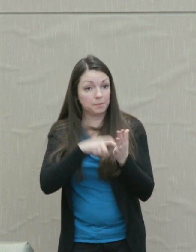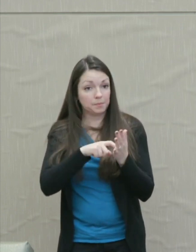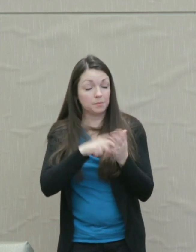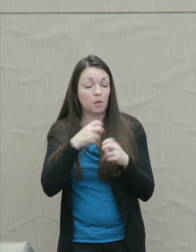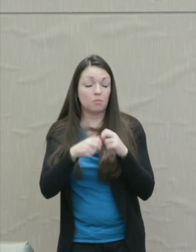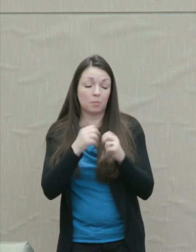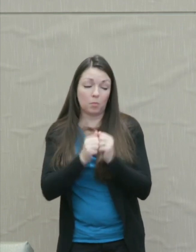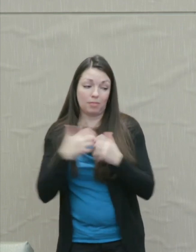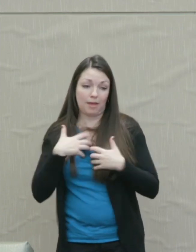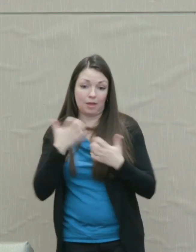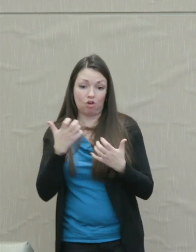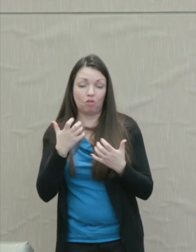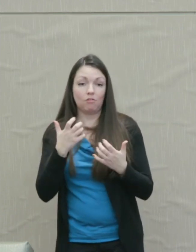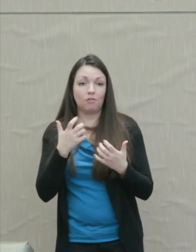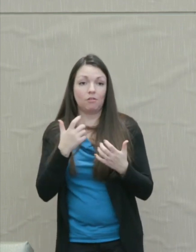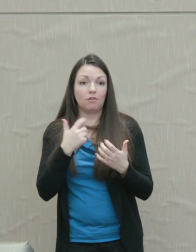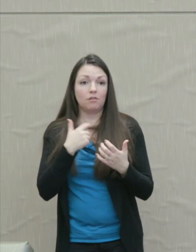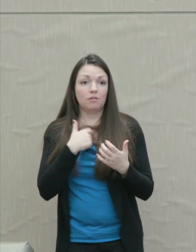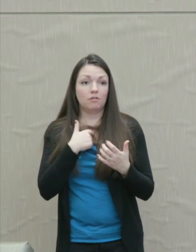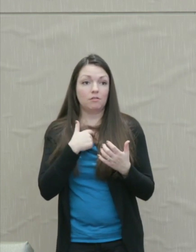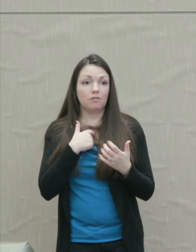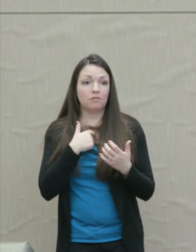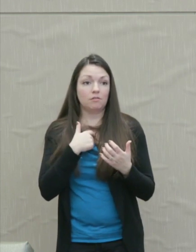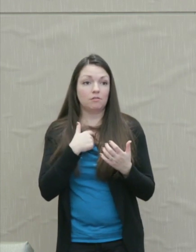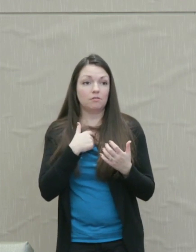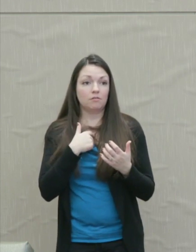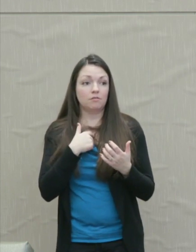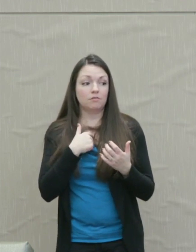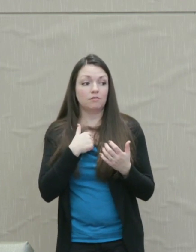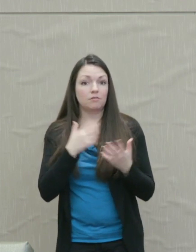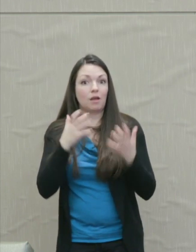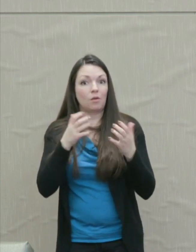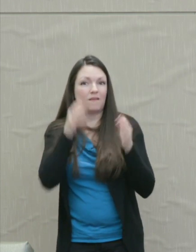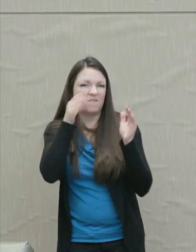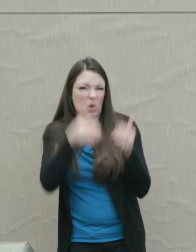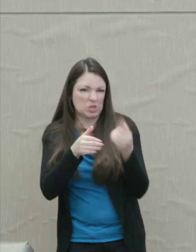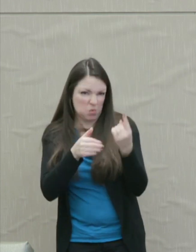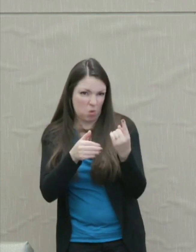I'm about to just focus on one of the further problems. There's several.